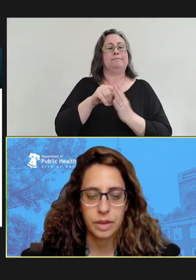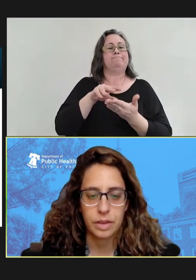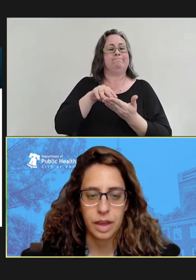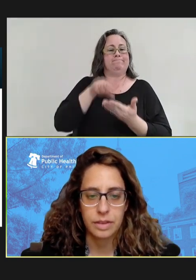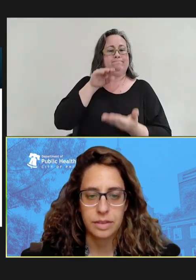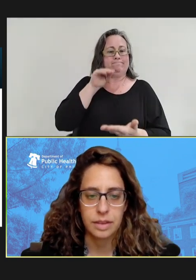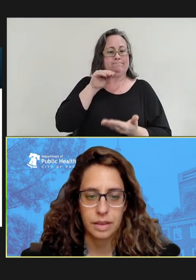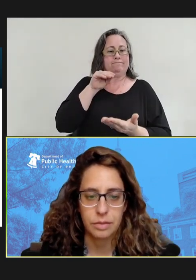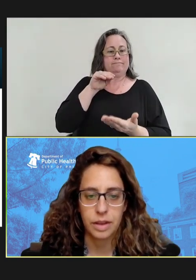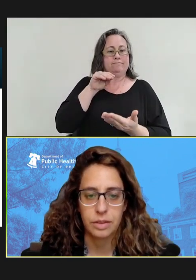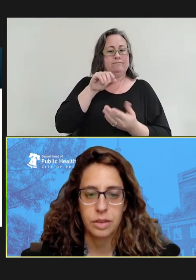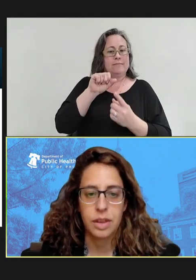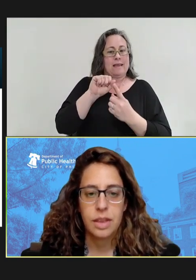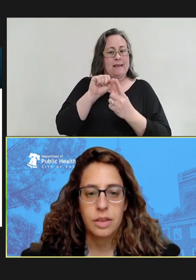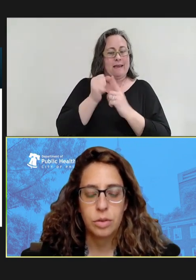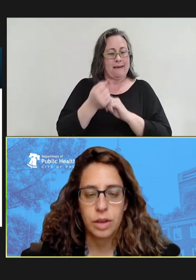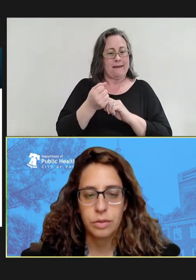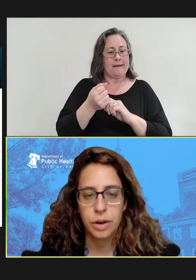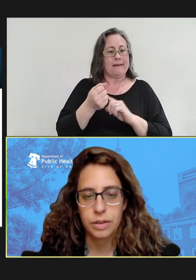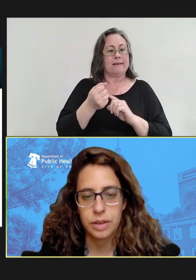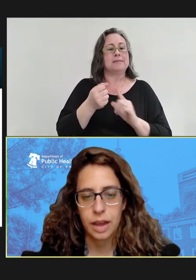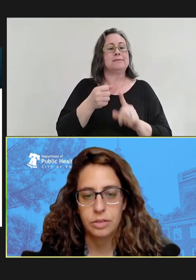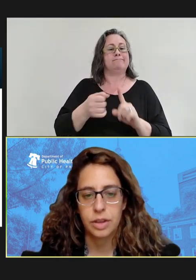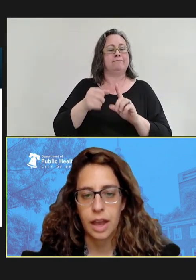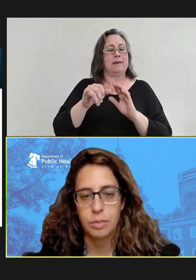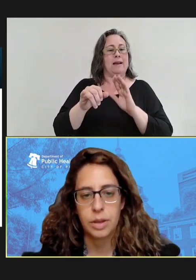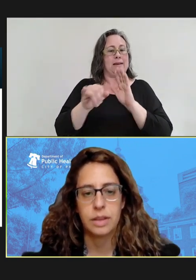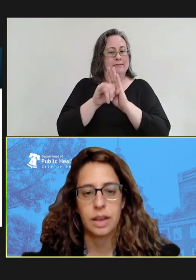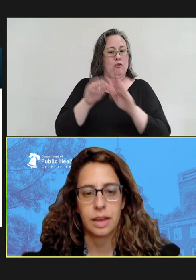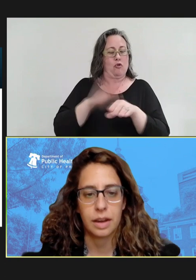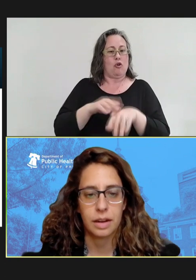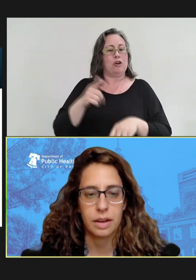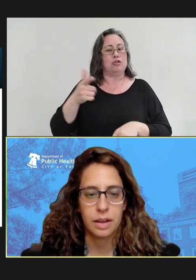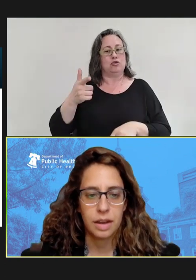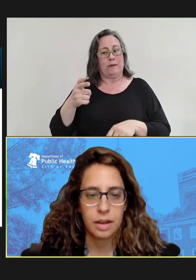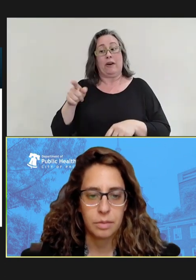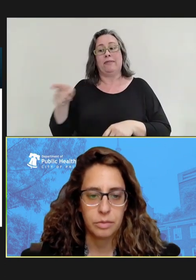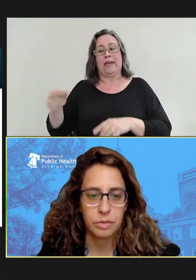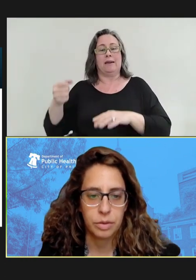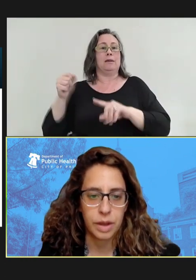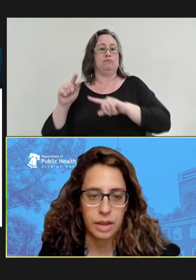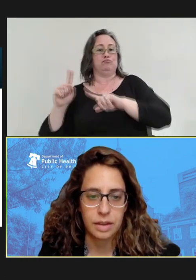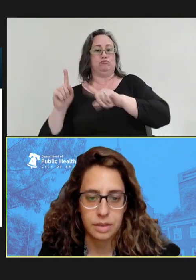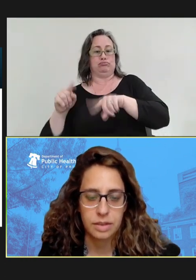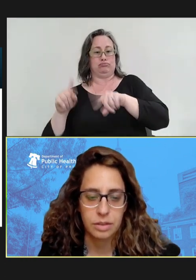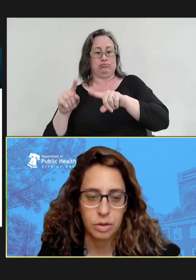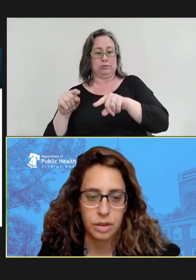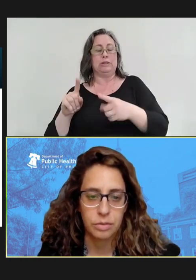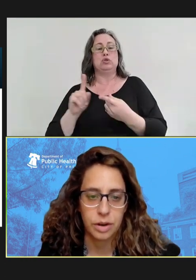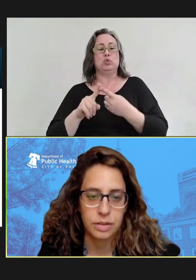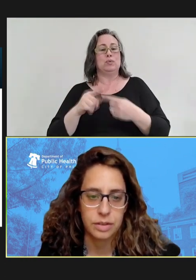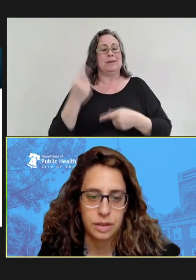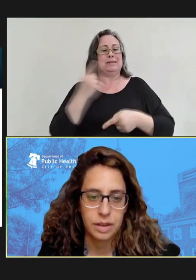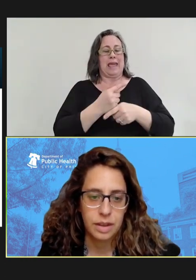the cases identified on the 21st actually had been in daycare from the 18th to the 21st,